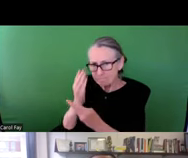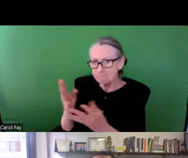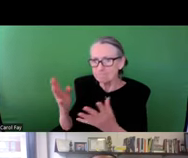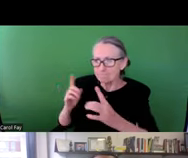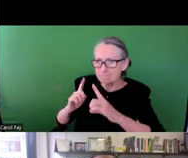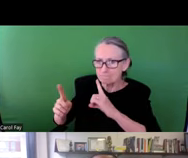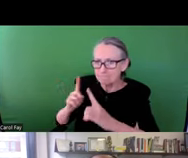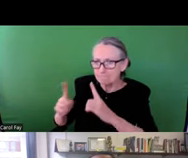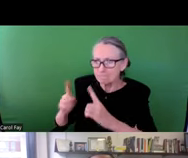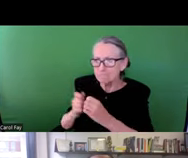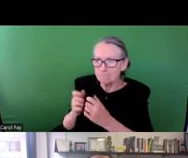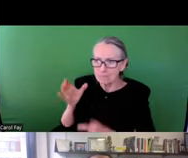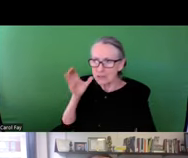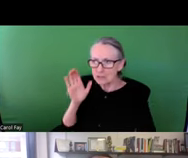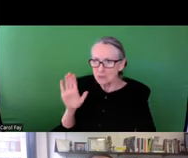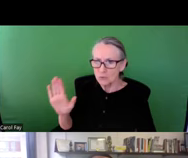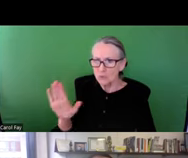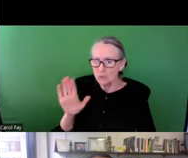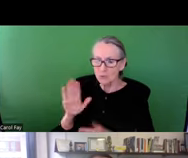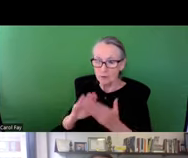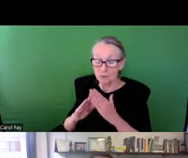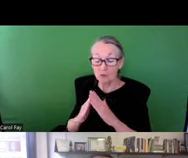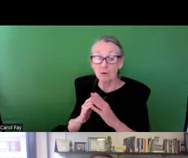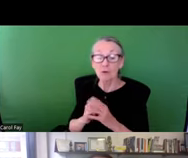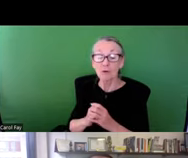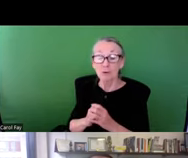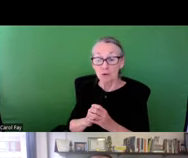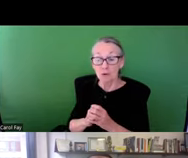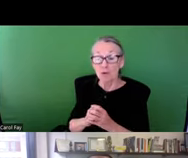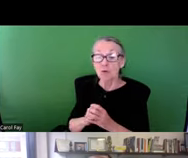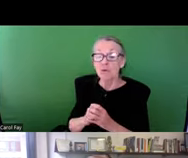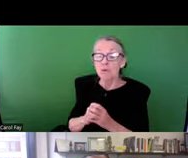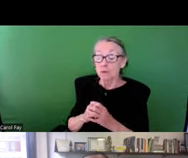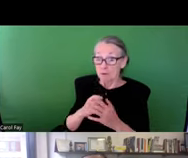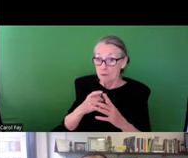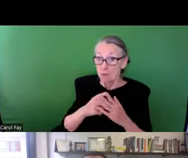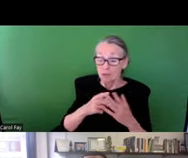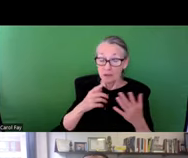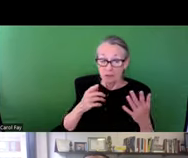of performance as well as cost, and we wanted to make sure that we had that conversation with communities. So